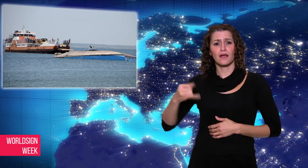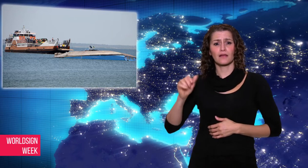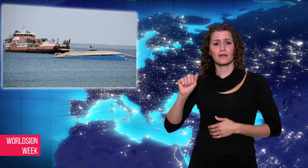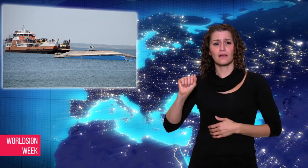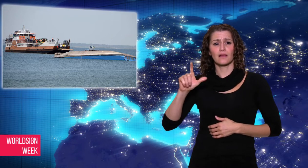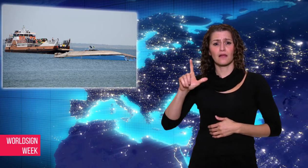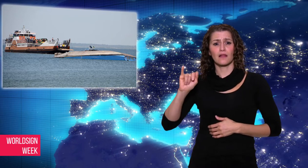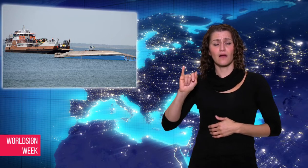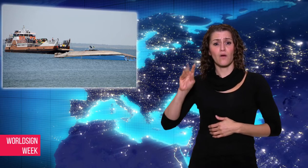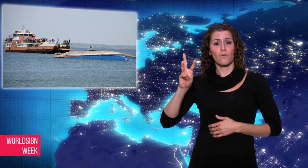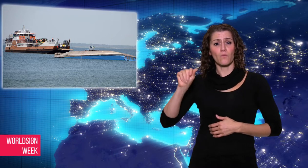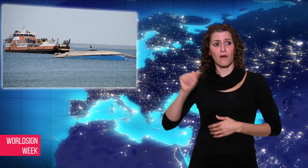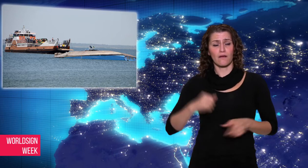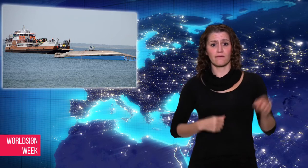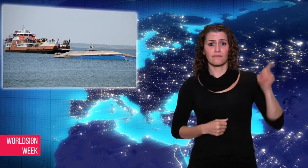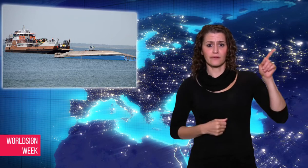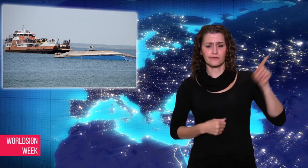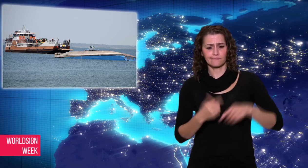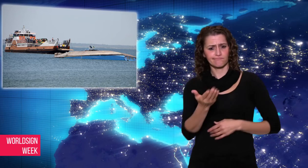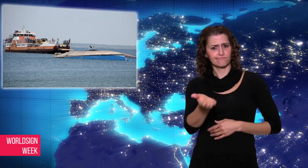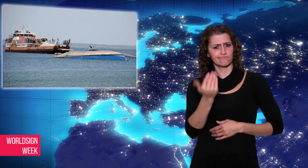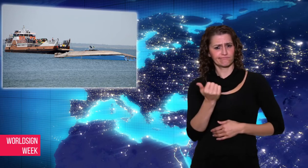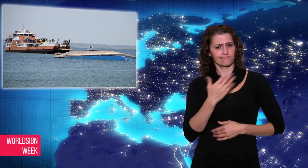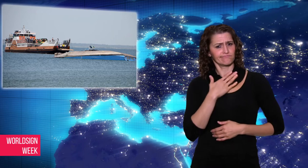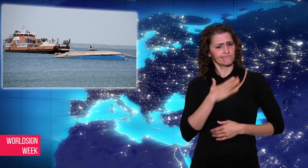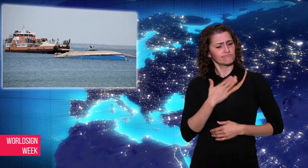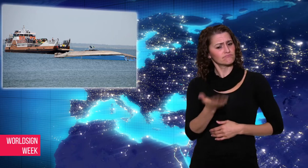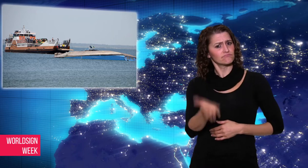Kassim Majaliwa expects a